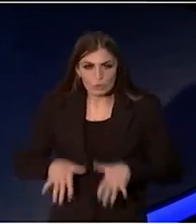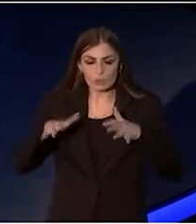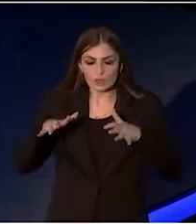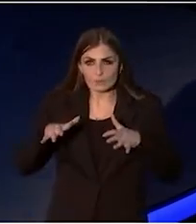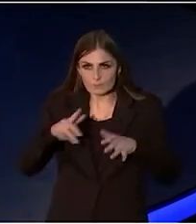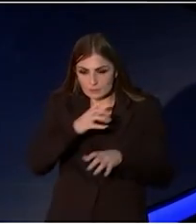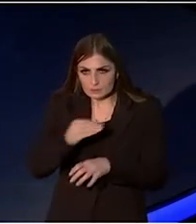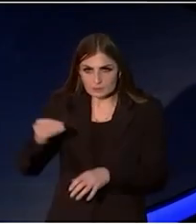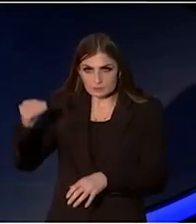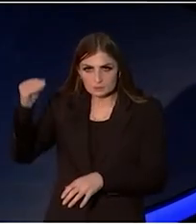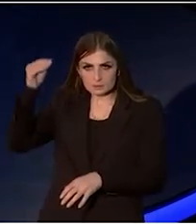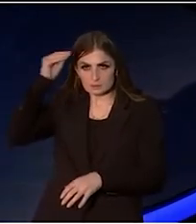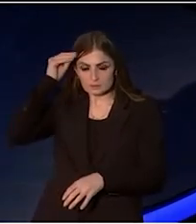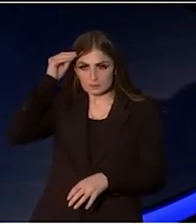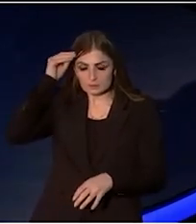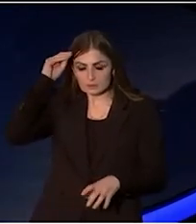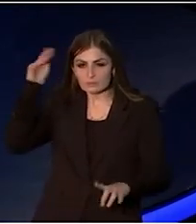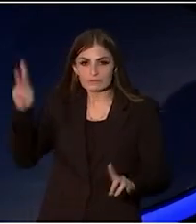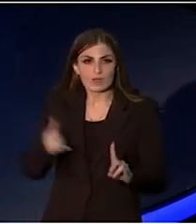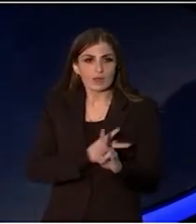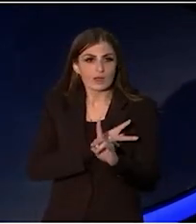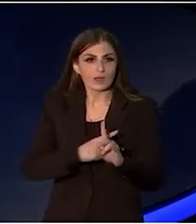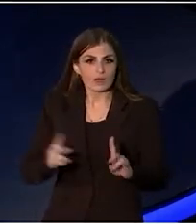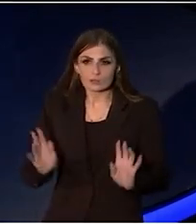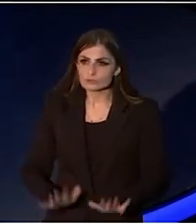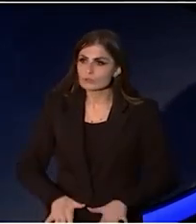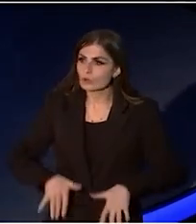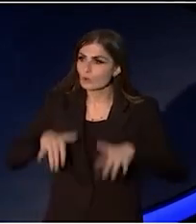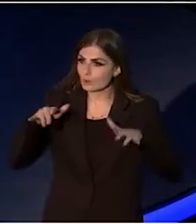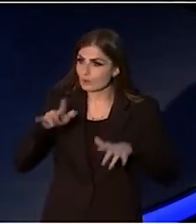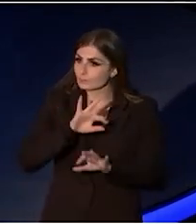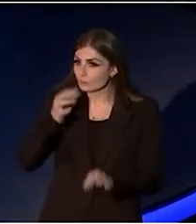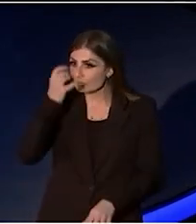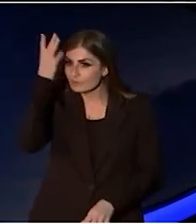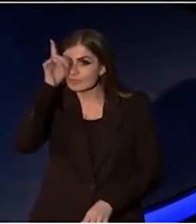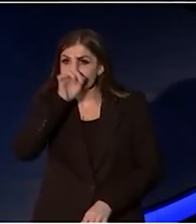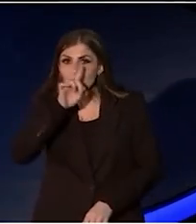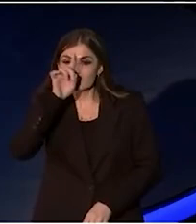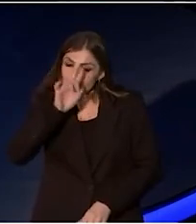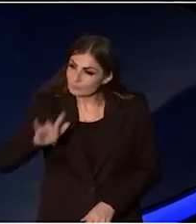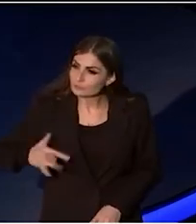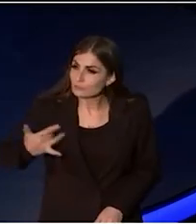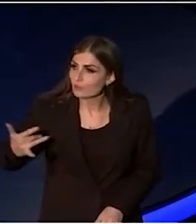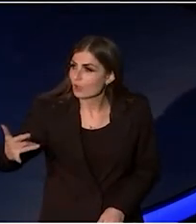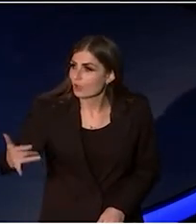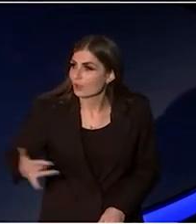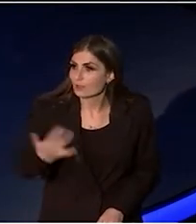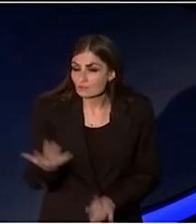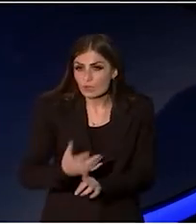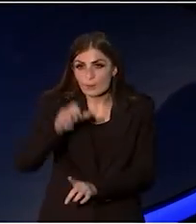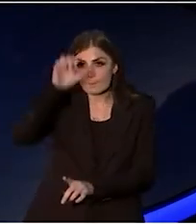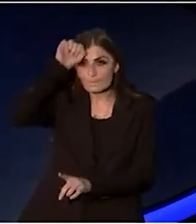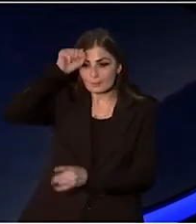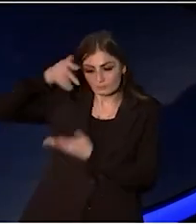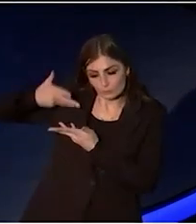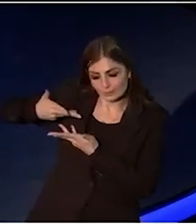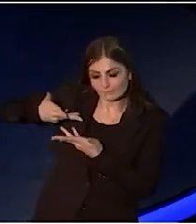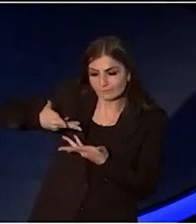It does its best not to forget the people that survive. Memory is both our only inheritance and our birthright.